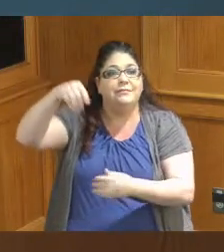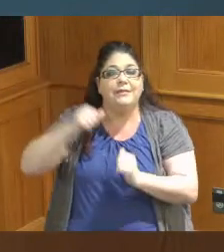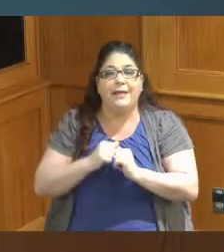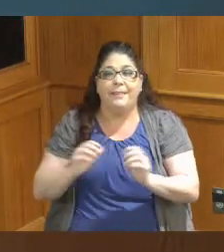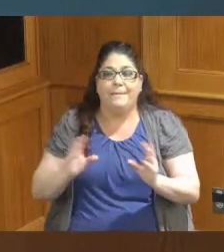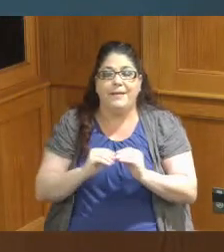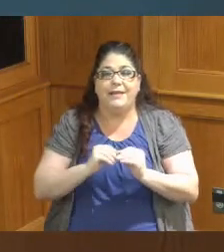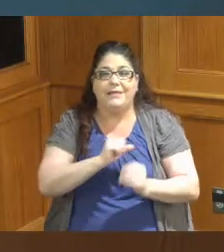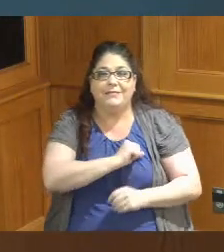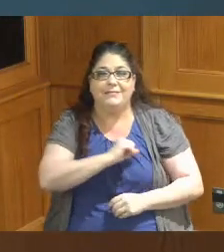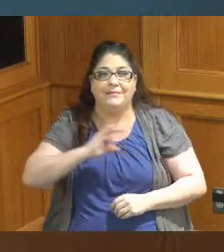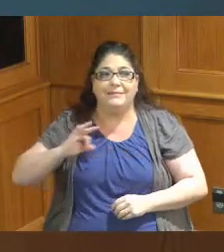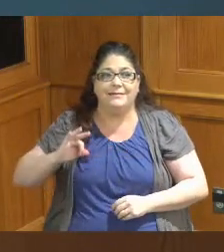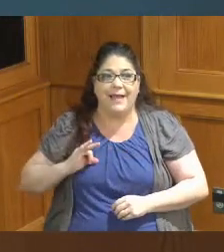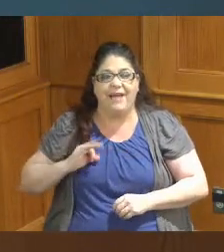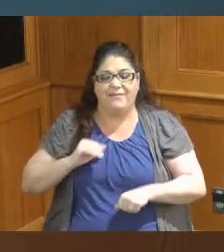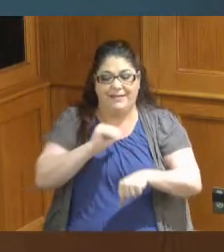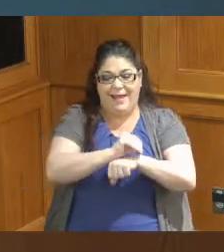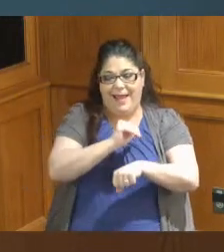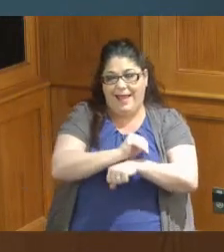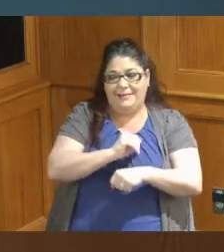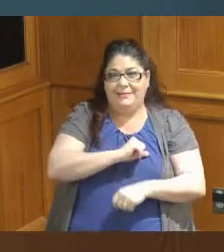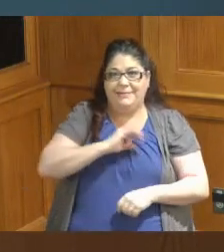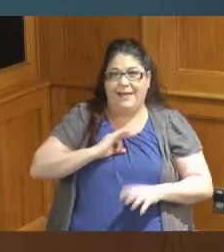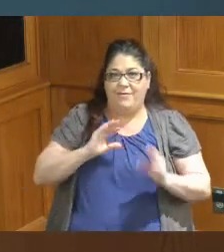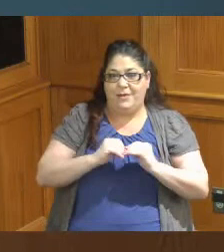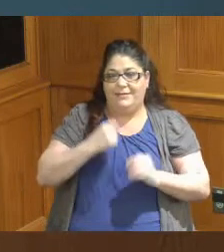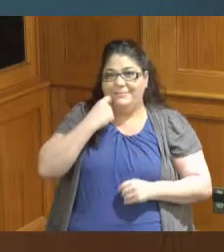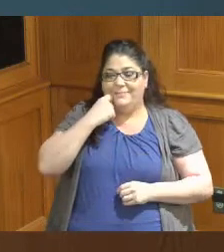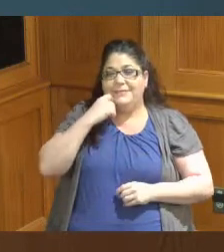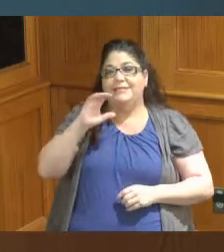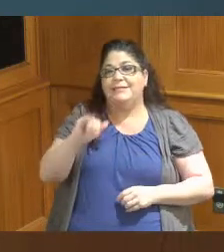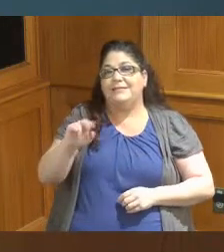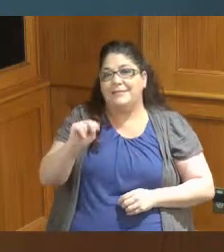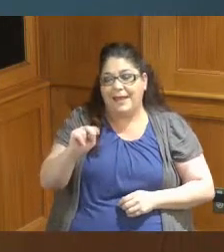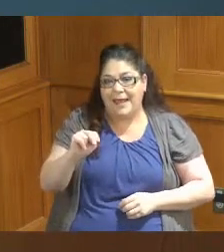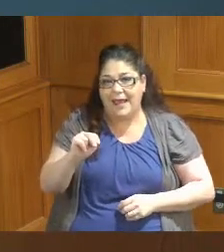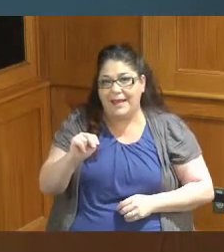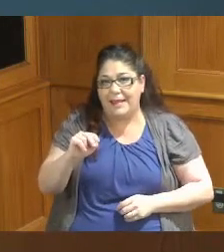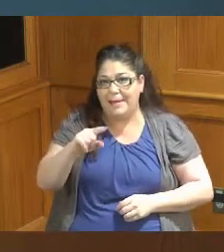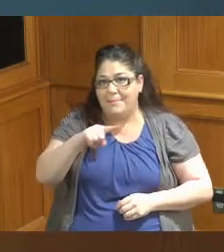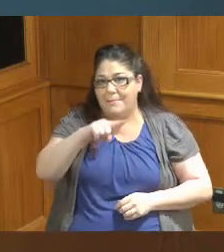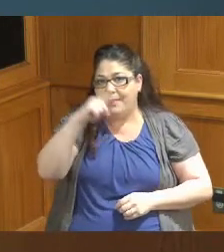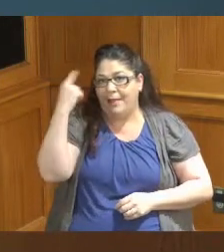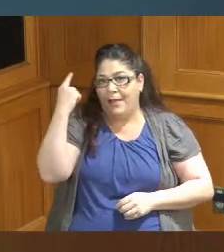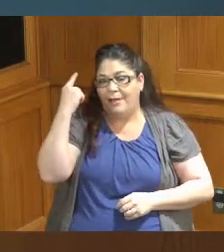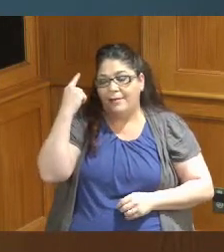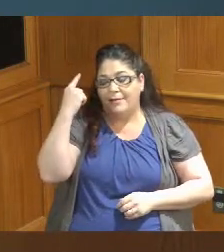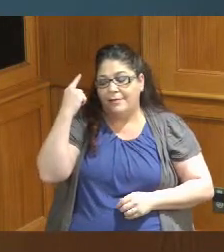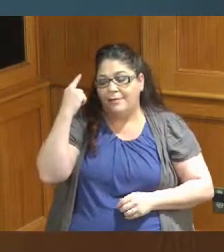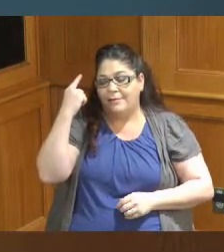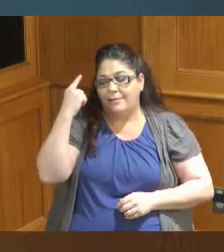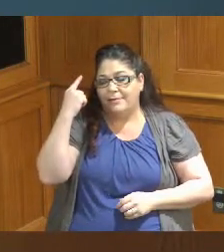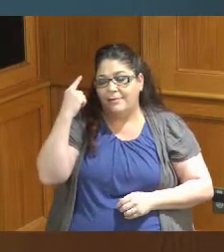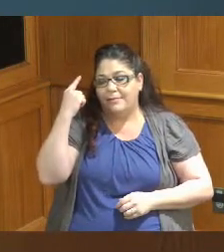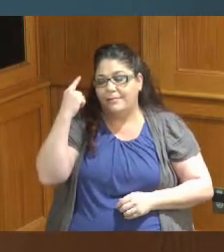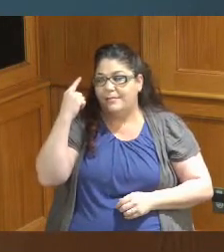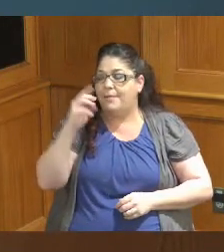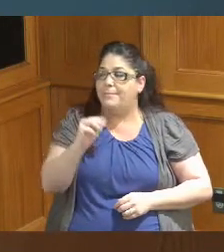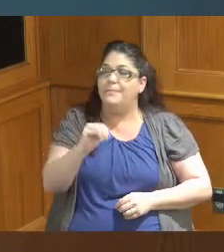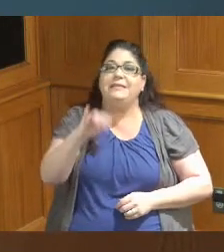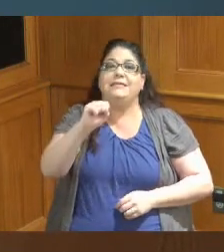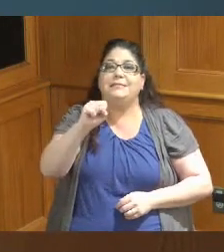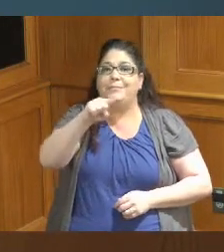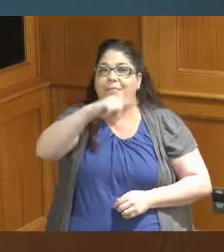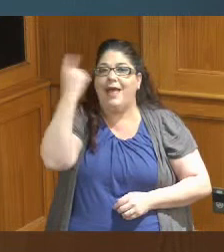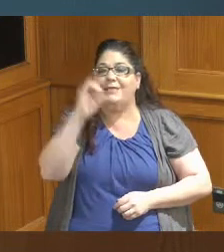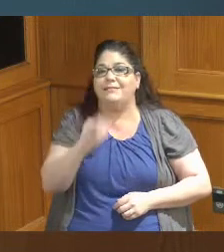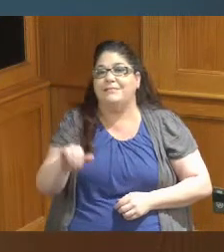staff nighttime staff meeting of the Cincinnati black miss the black Cincinnati as well as miss